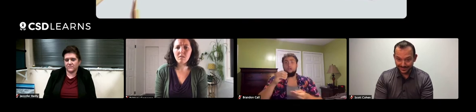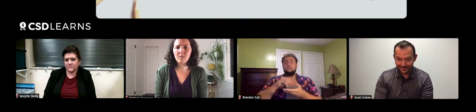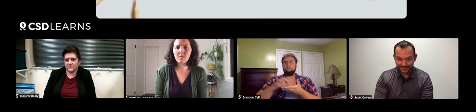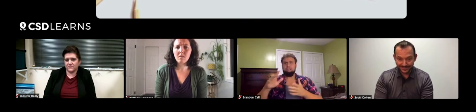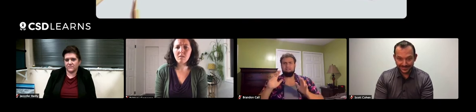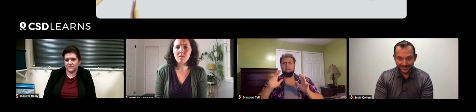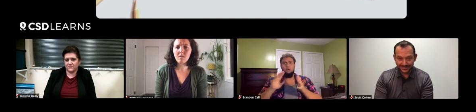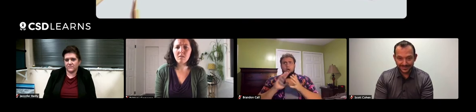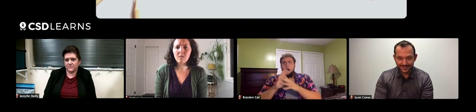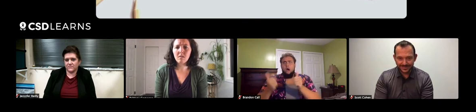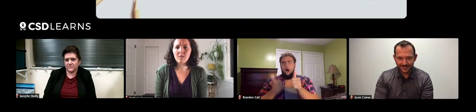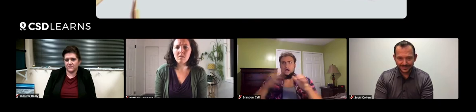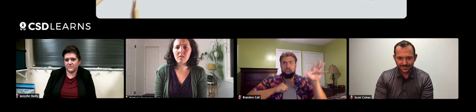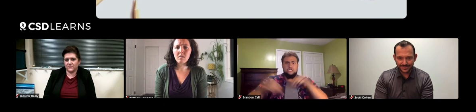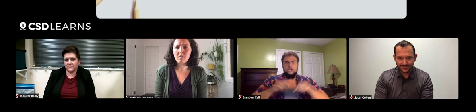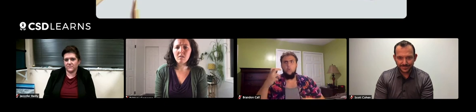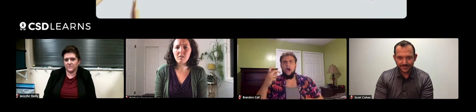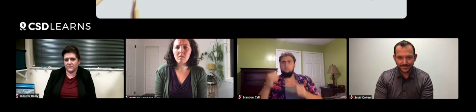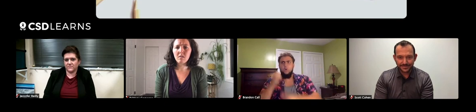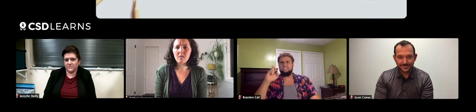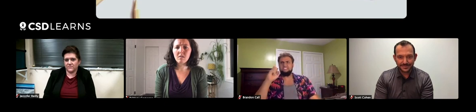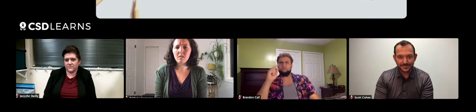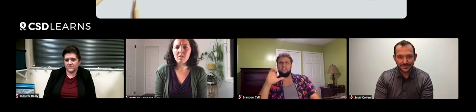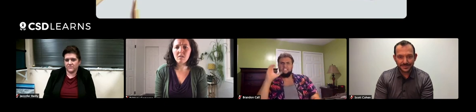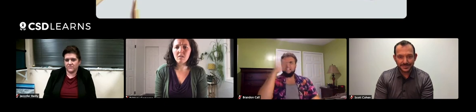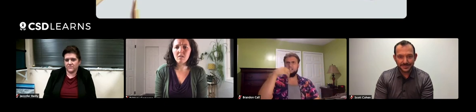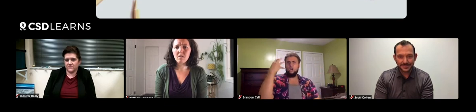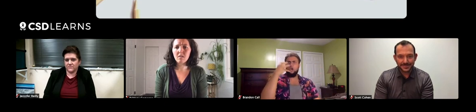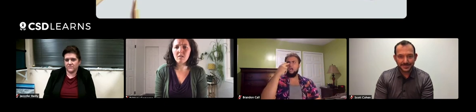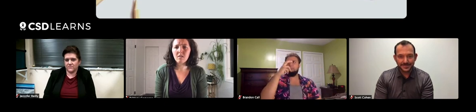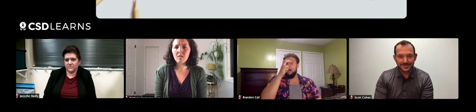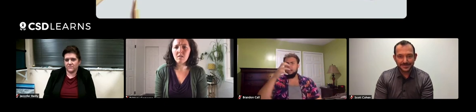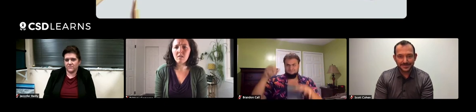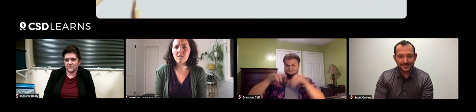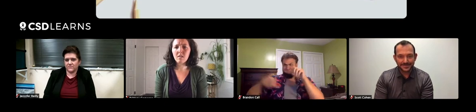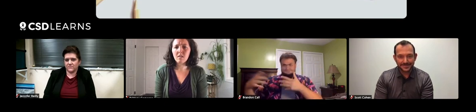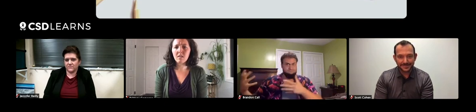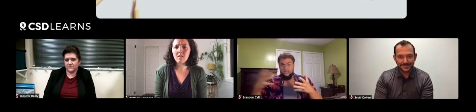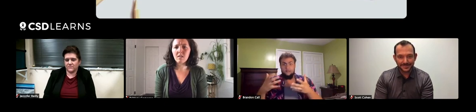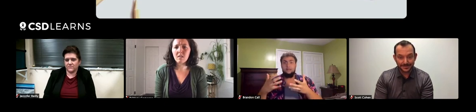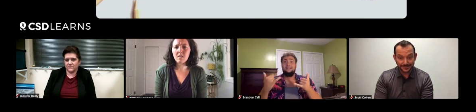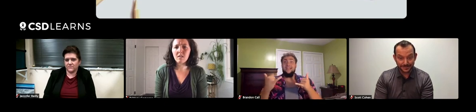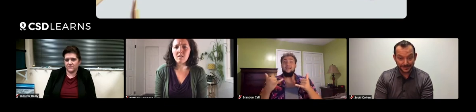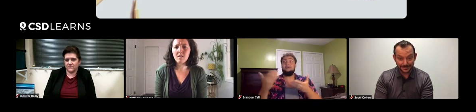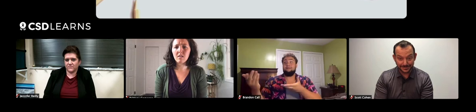they can negotiate with each other and start trading them. The students start to get really motivated. They go out there and collect as many bugs as they can.